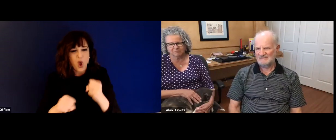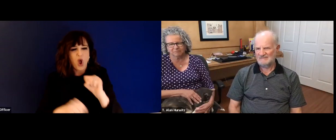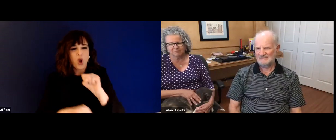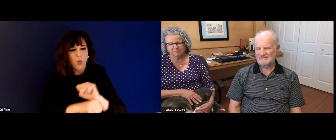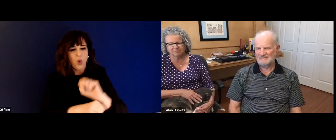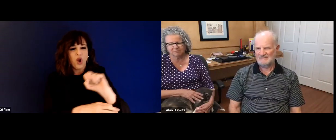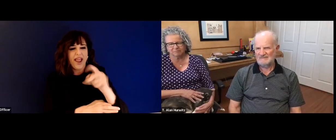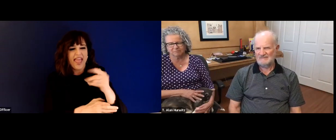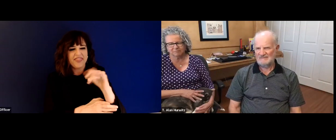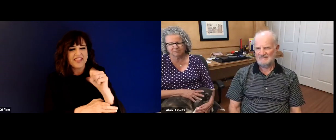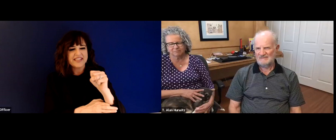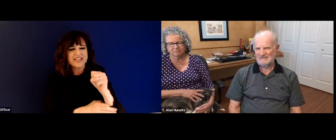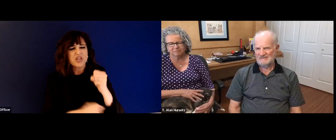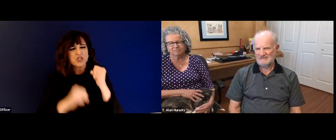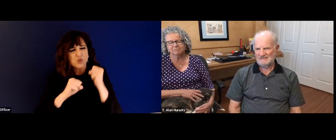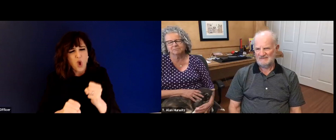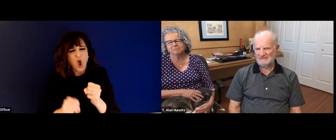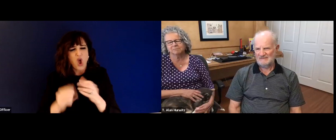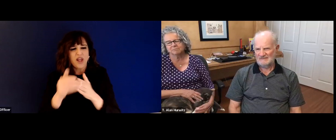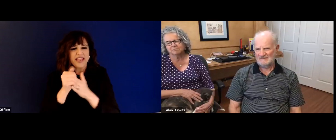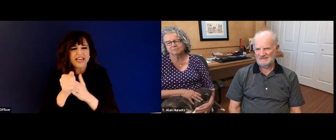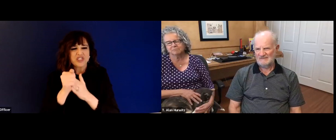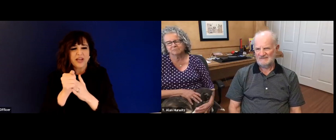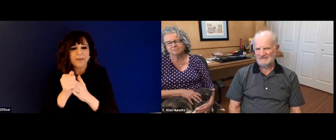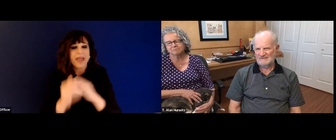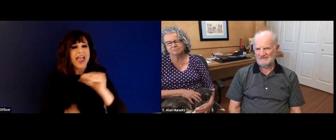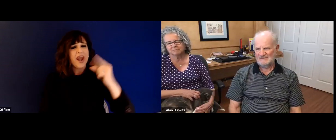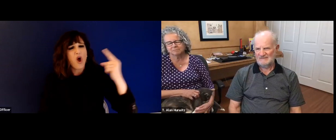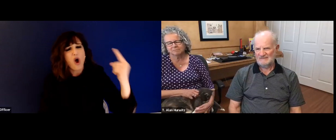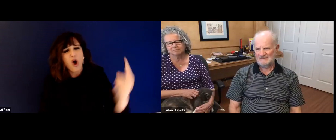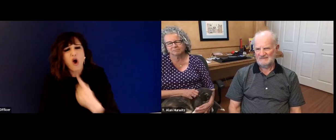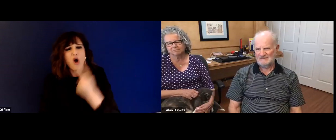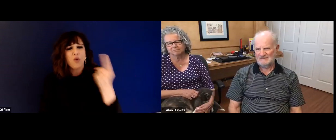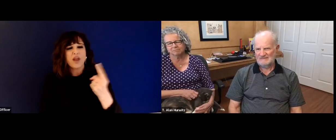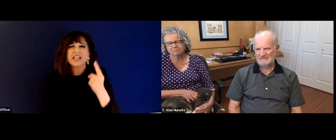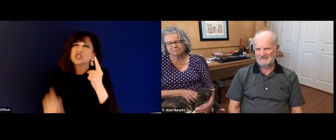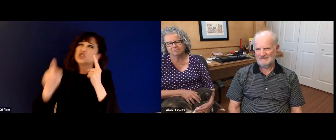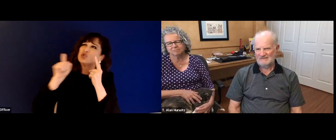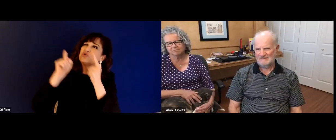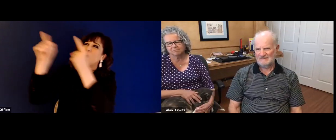parents about the value of hard work. So it's no wonder why Alan